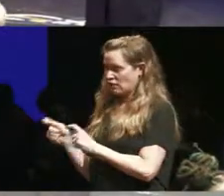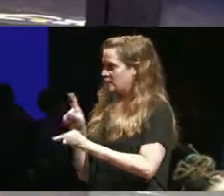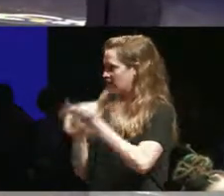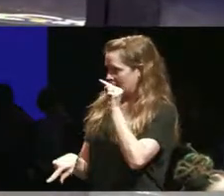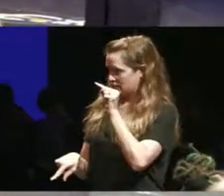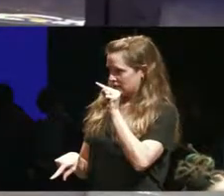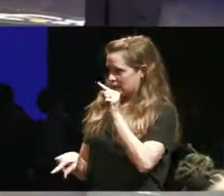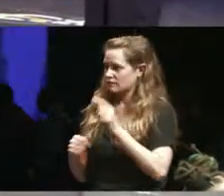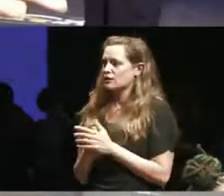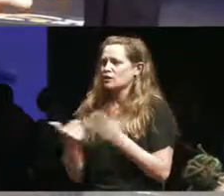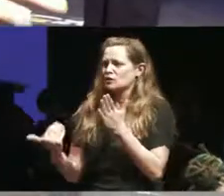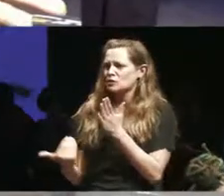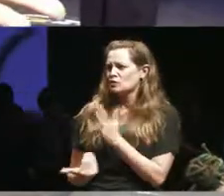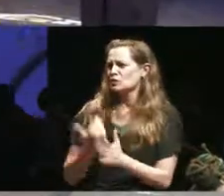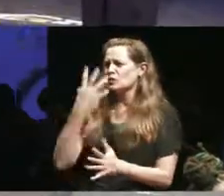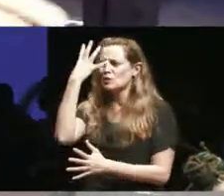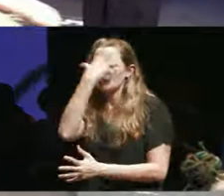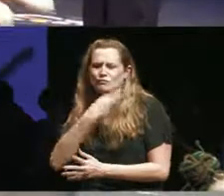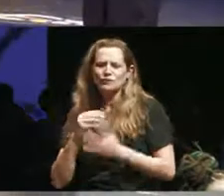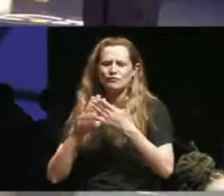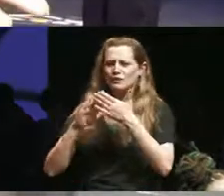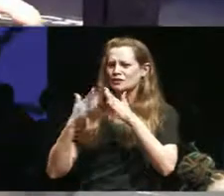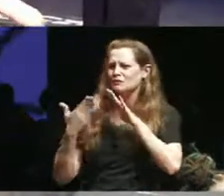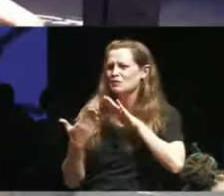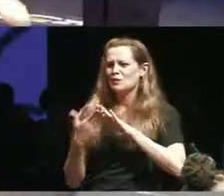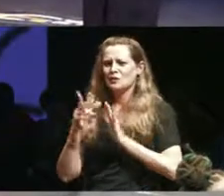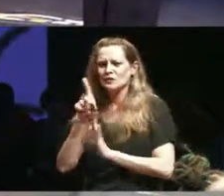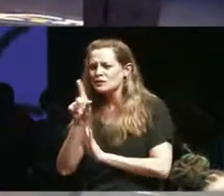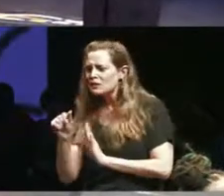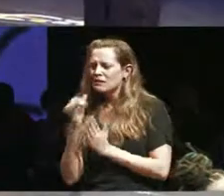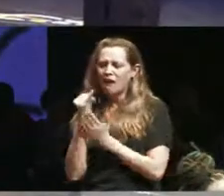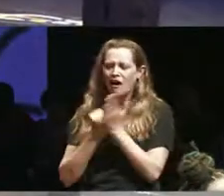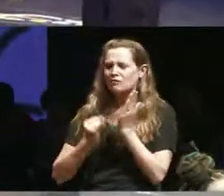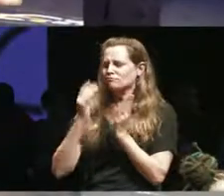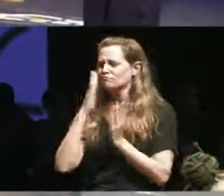this new beautiful community of Justice disability arts deaf and mad our it's